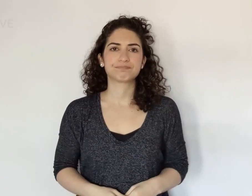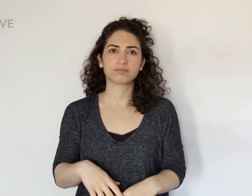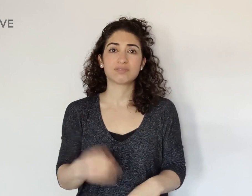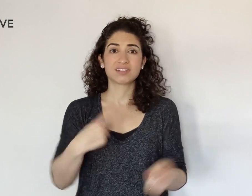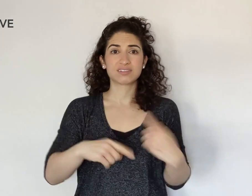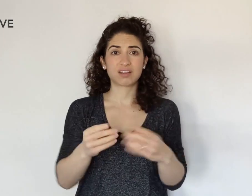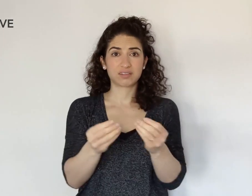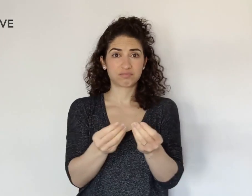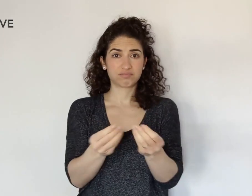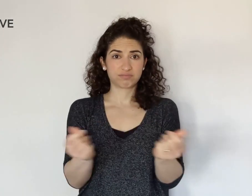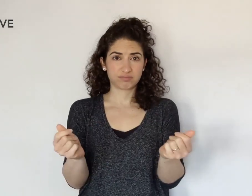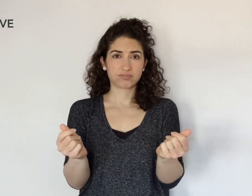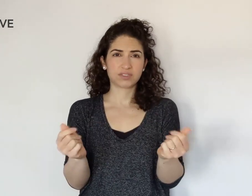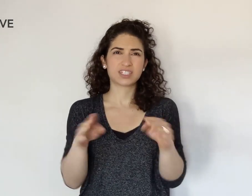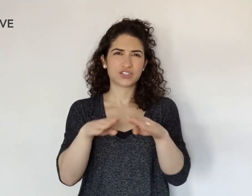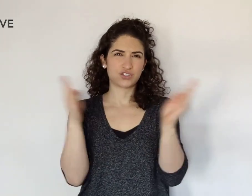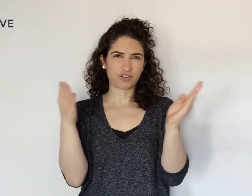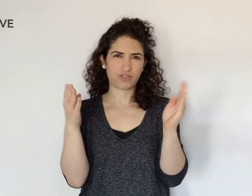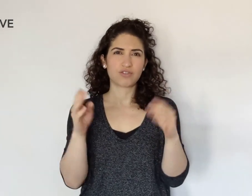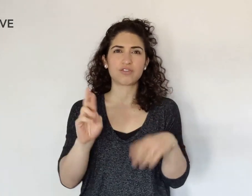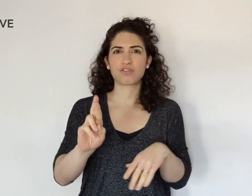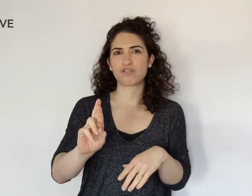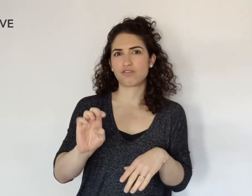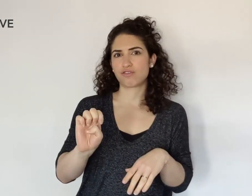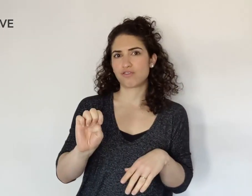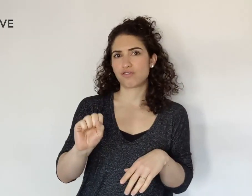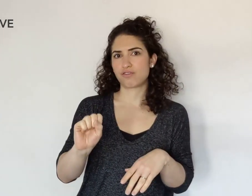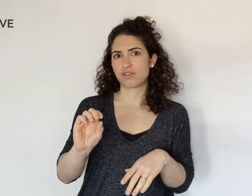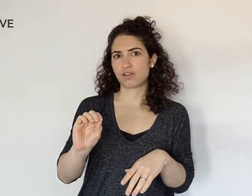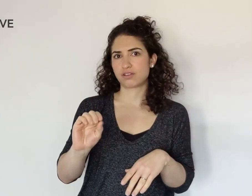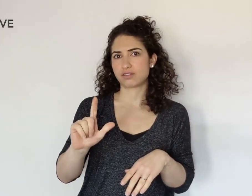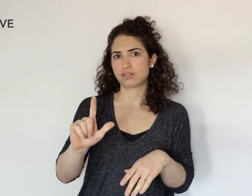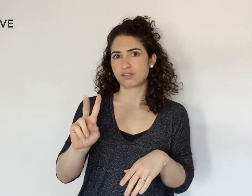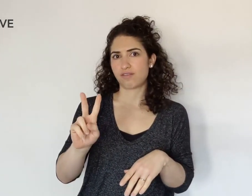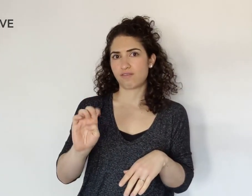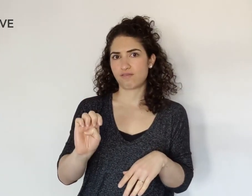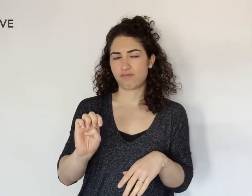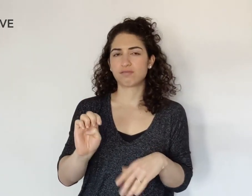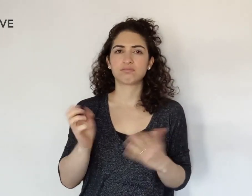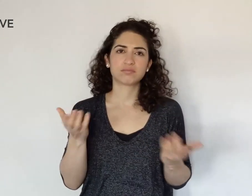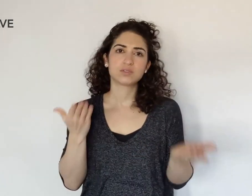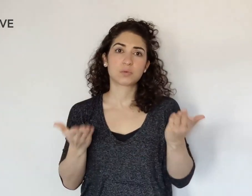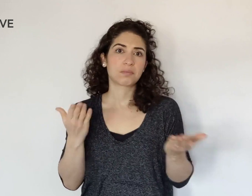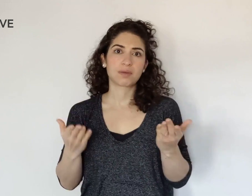And that sign is in general like the word "resolved".